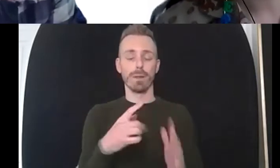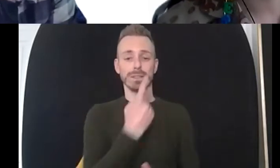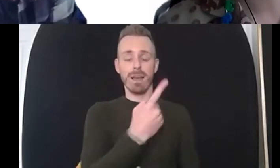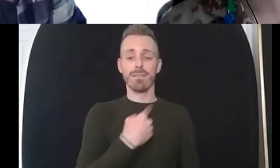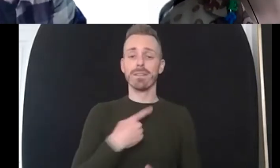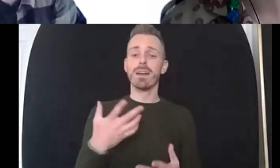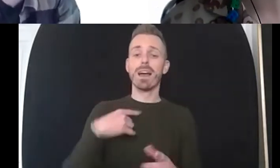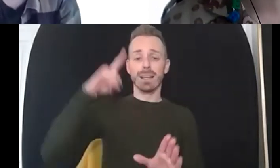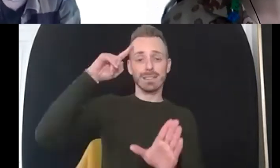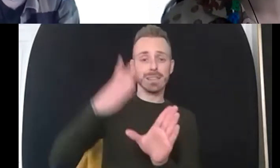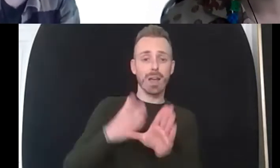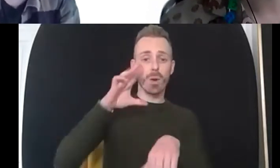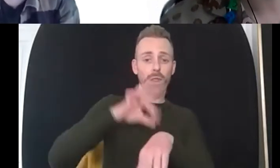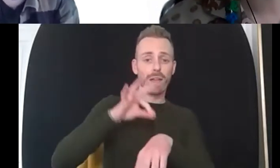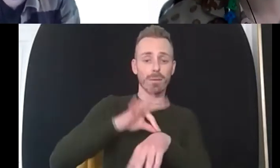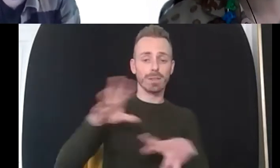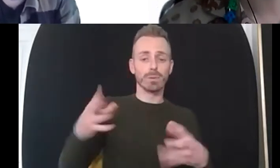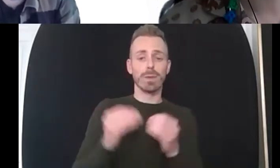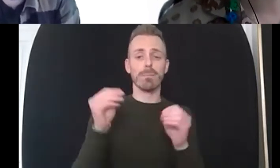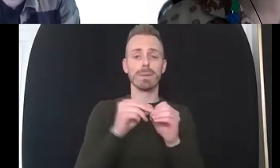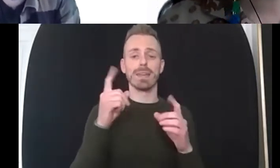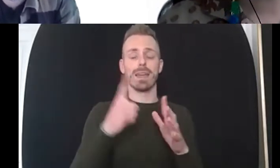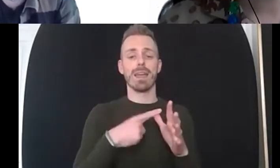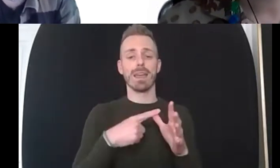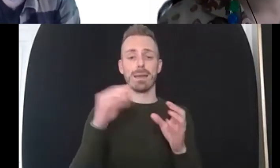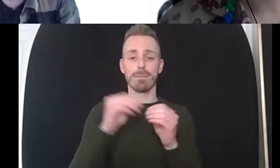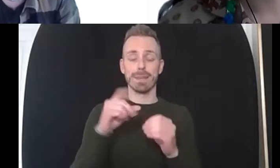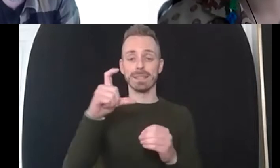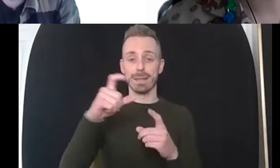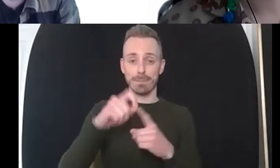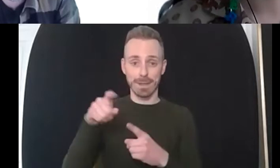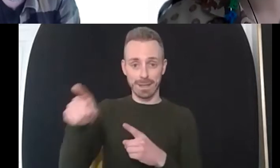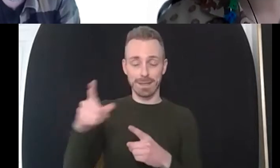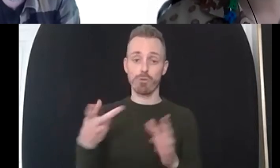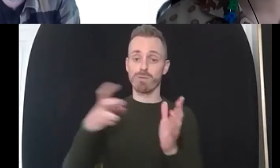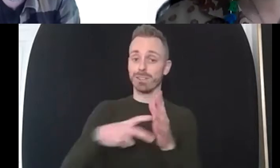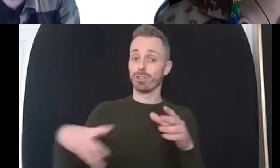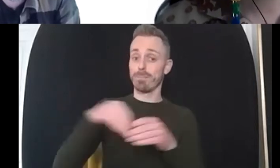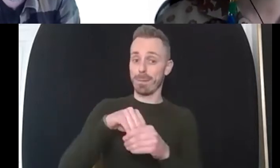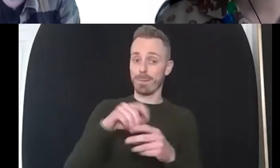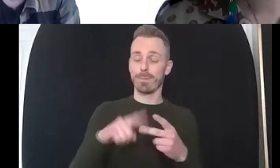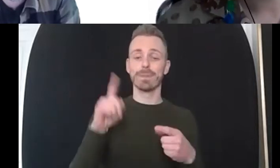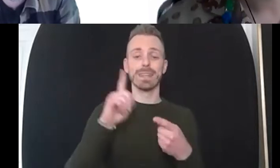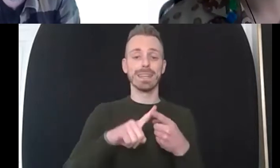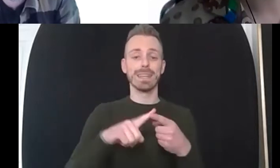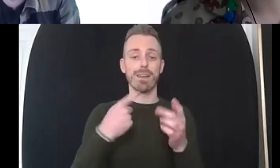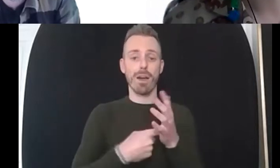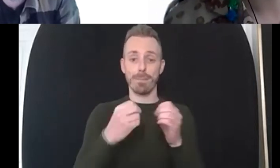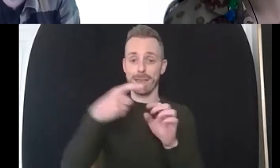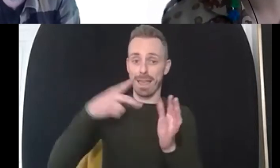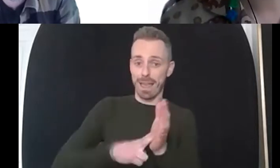the babcp a registered member of the bacp and an accredited emdr practitioner brian is a senior